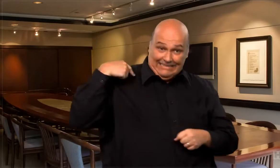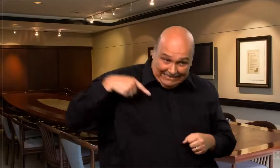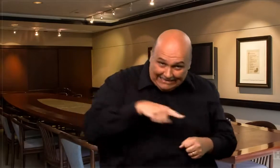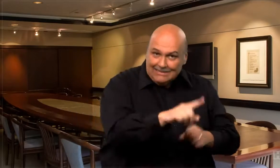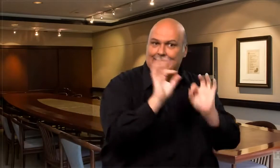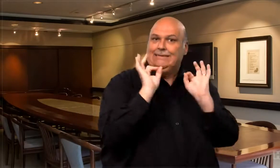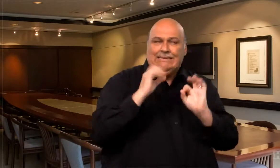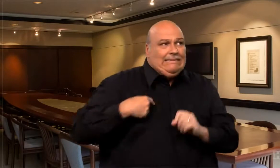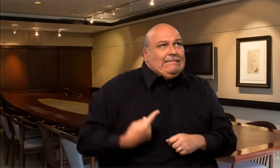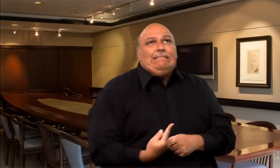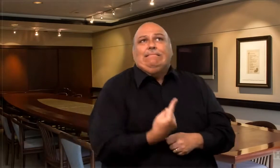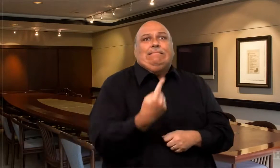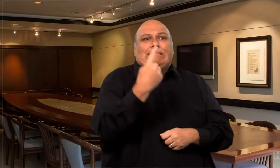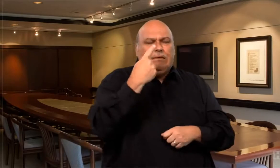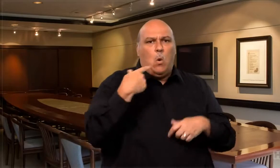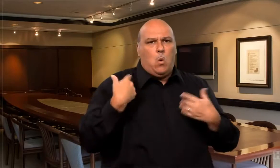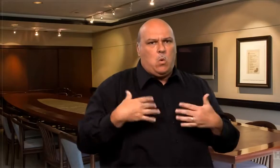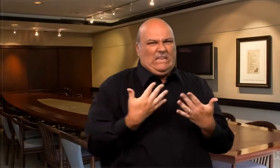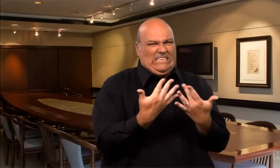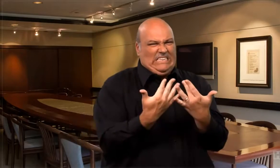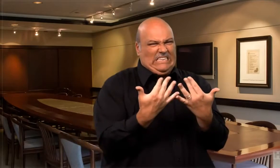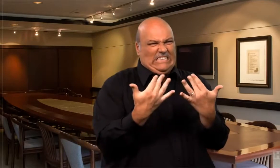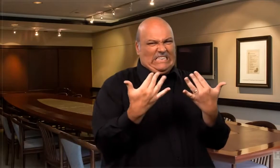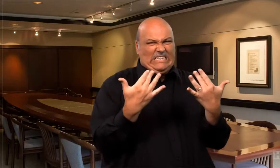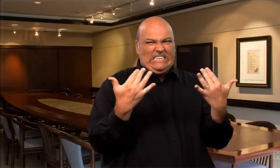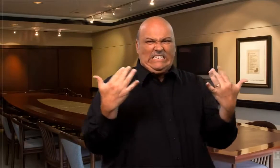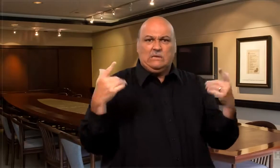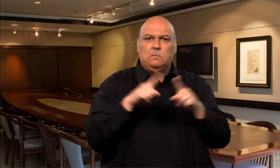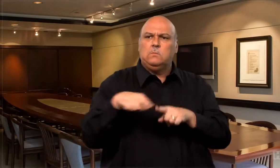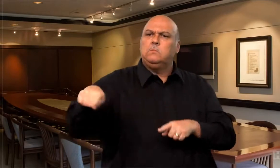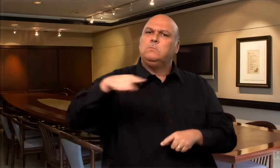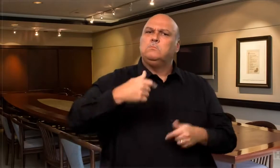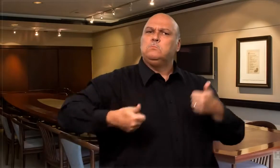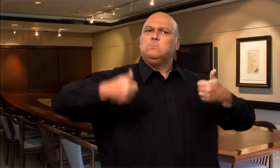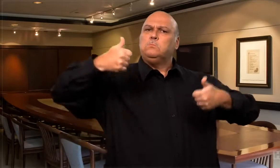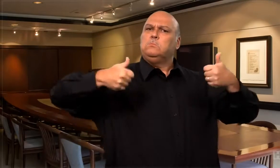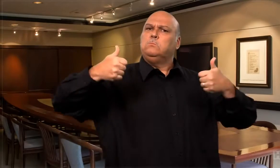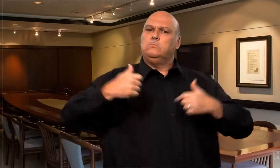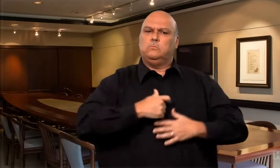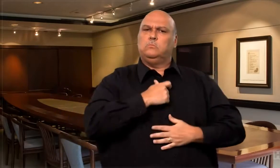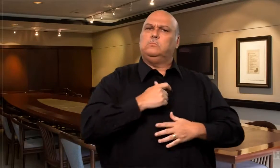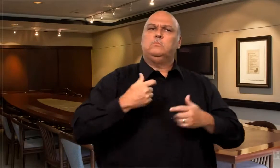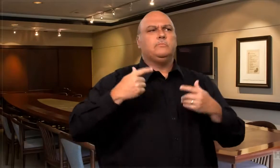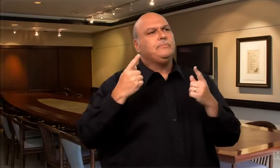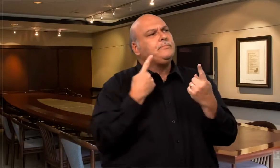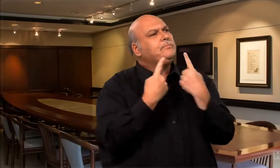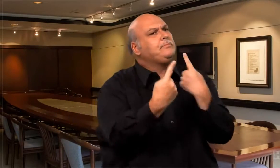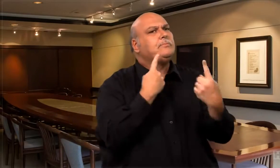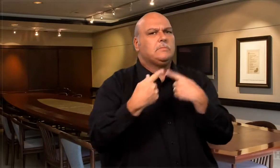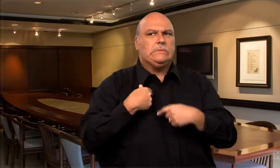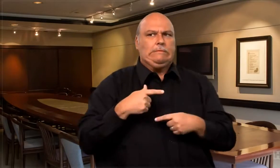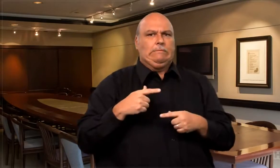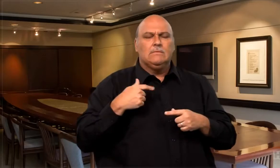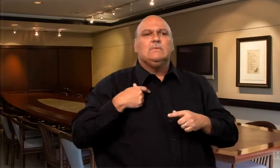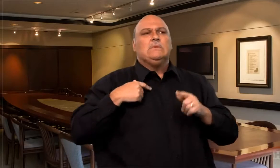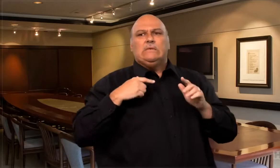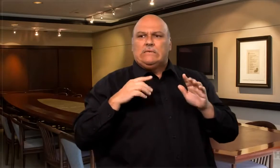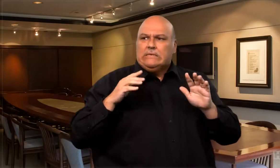lot of prominent individuals at the meeting. They were deep in discussion. I tried to get their attention to apologize for my tardiness but no one noticed me. I had